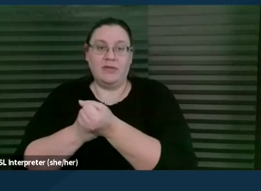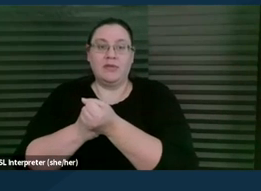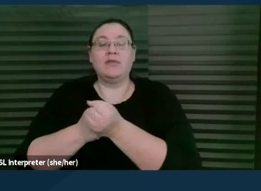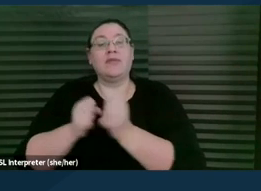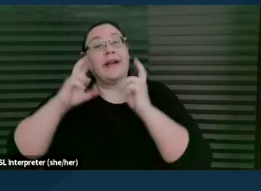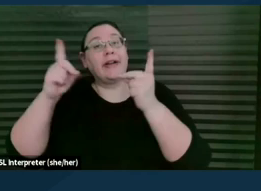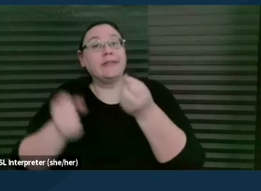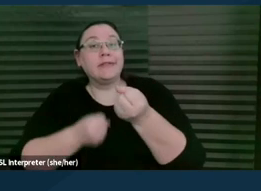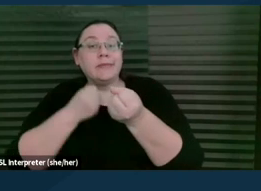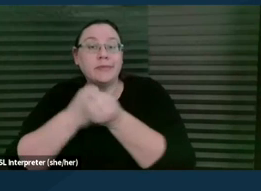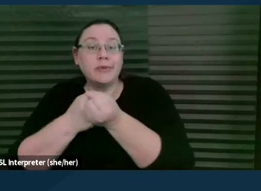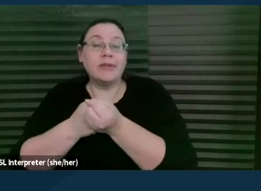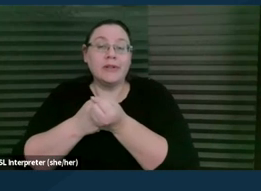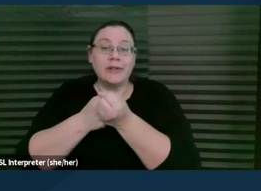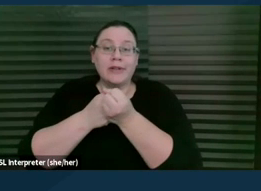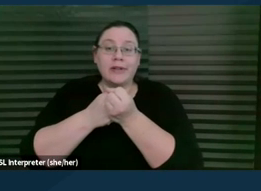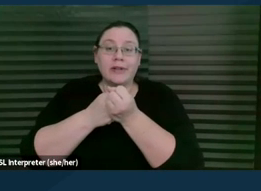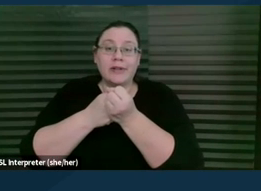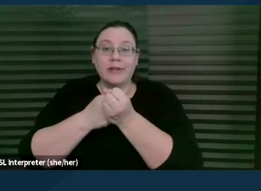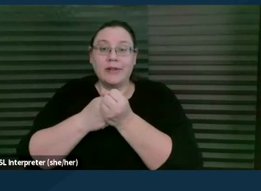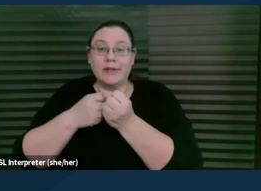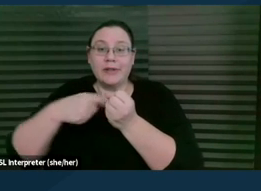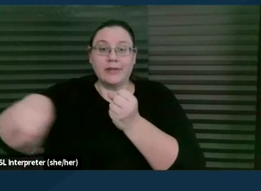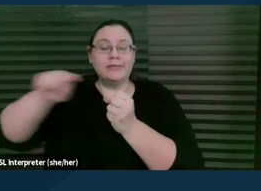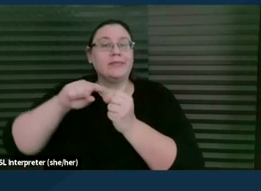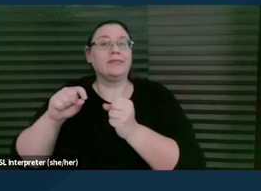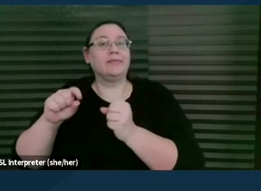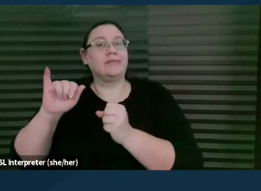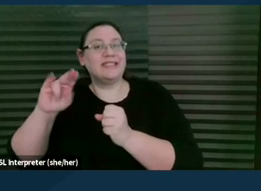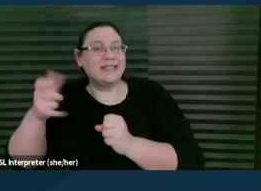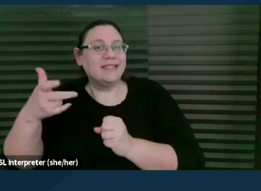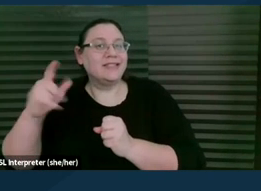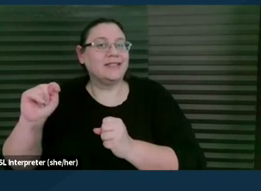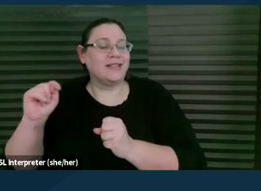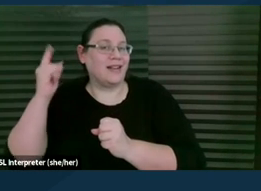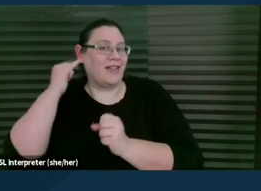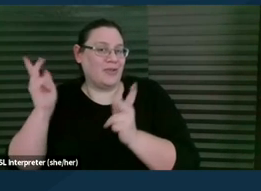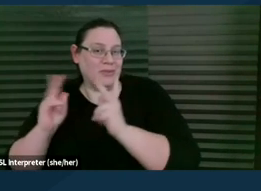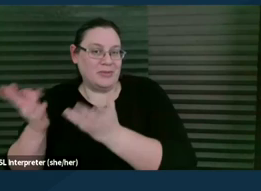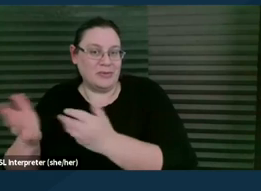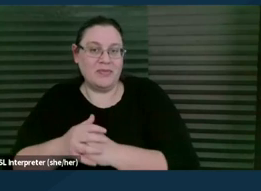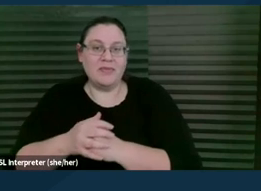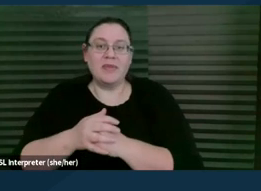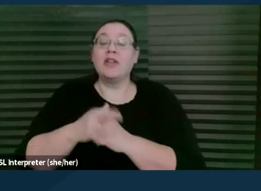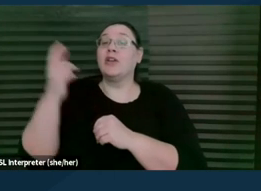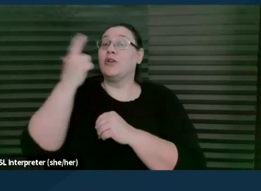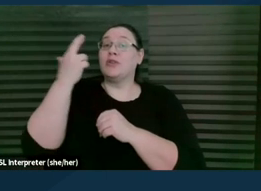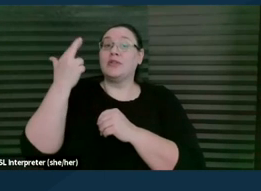indigent and unrepresented Californians? And the reason that we feel that we wanted to provide this presentation is